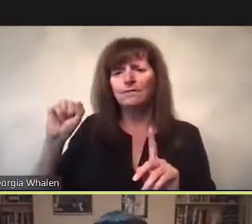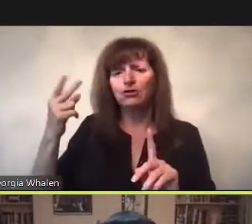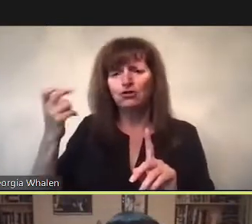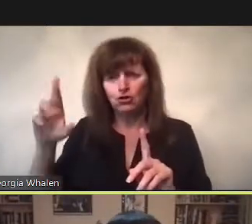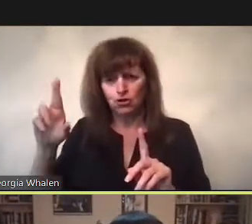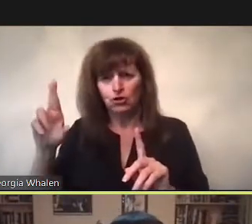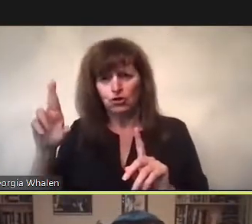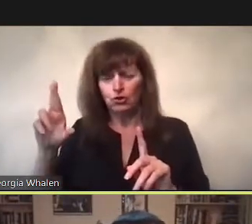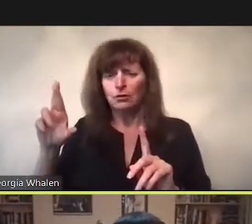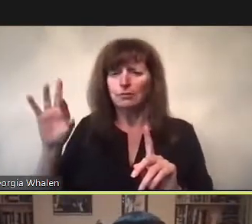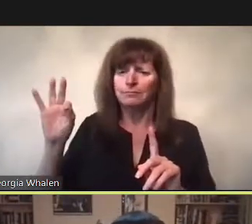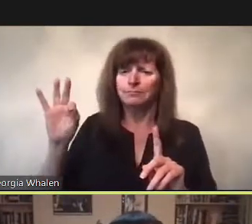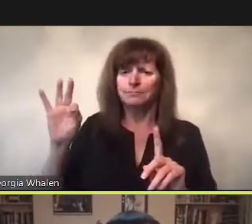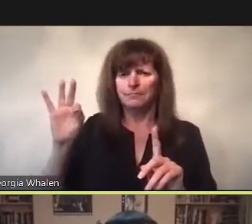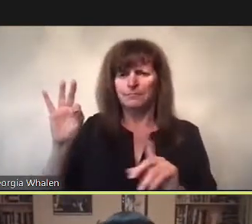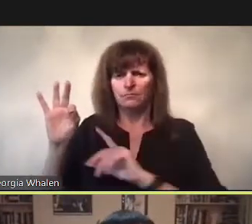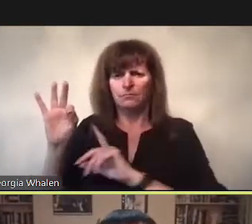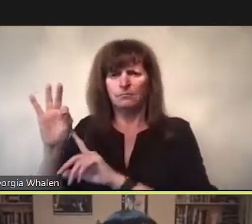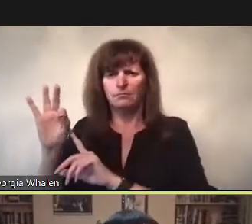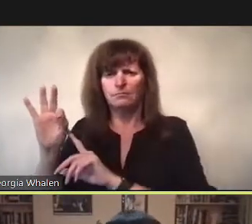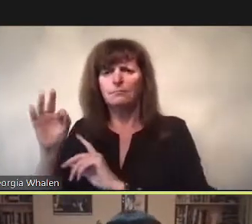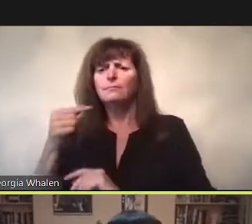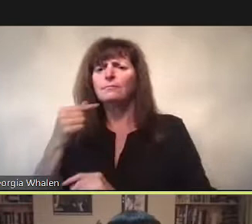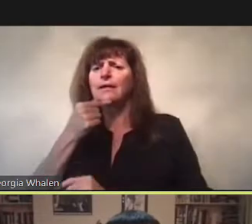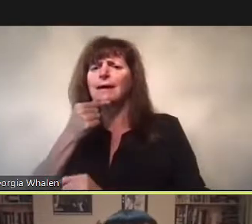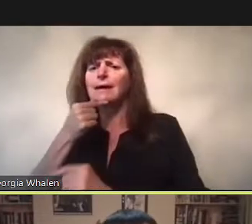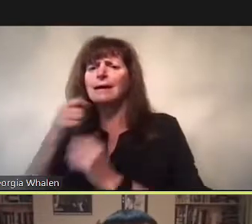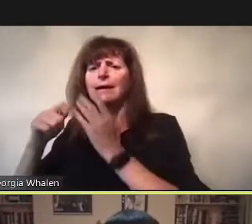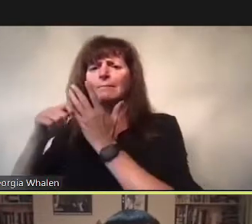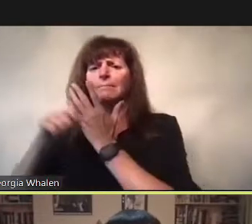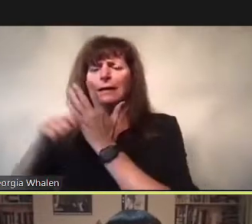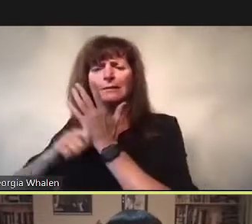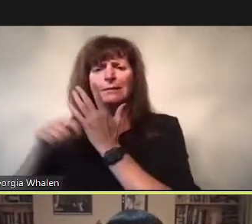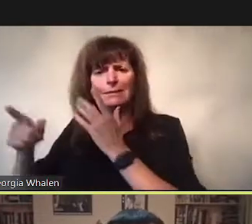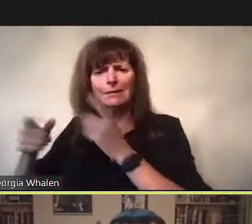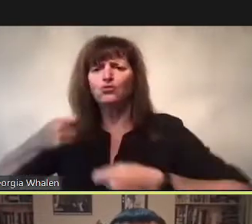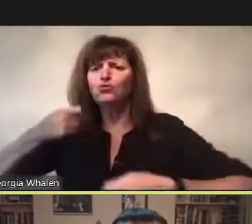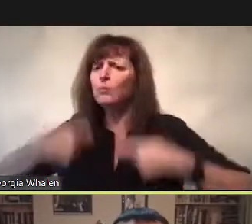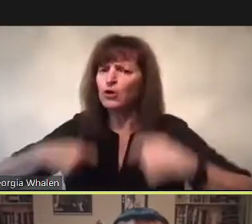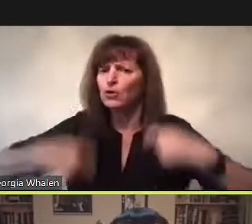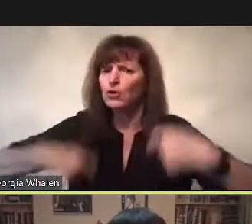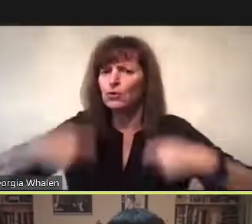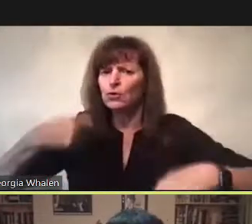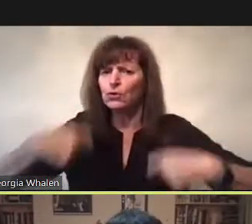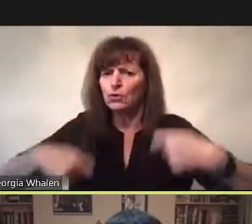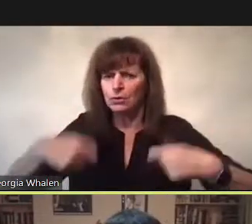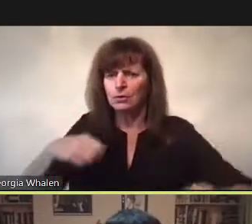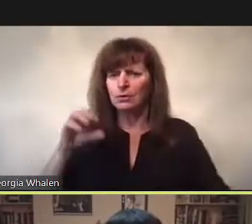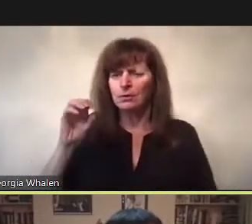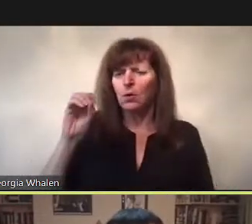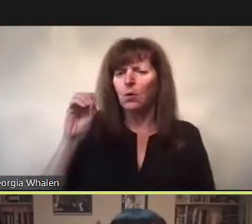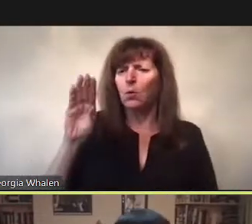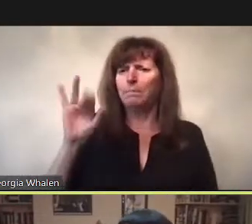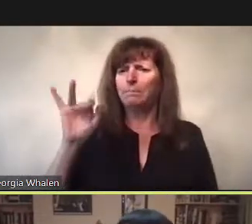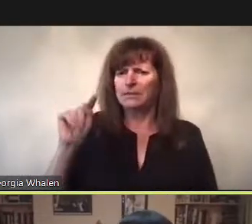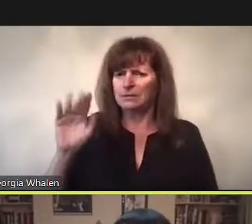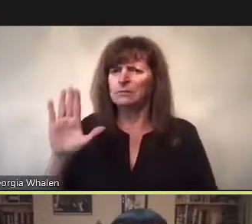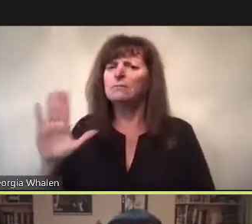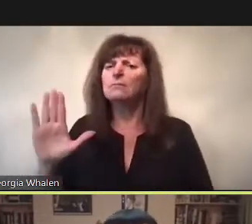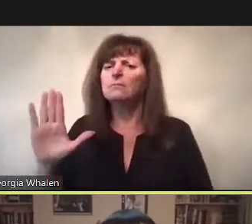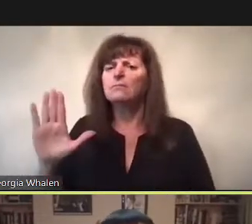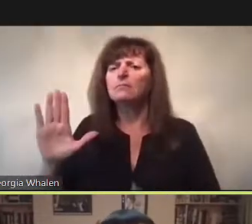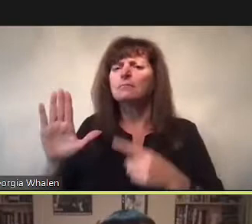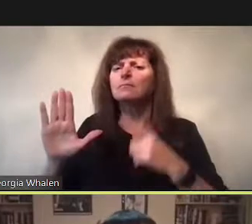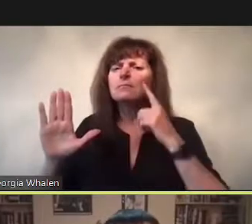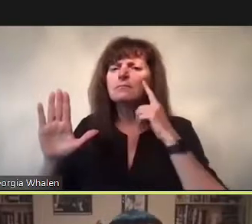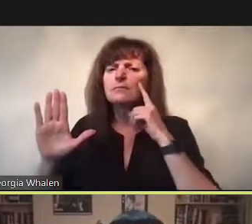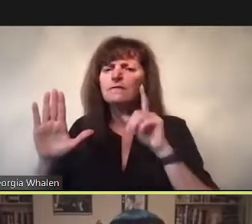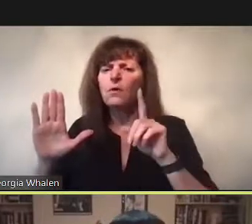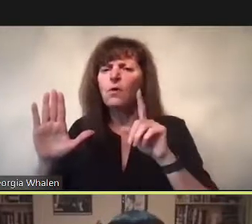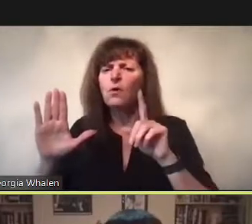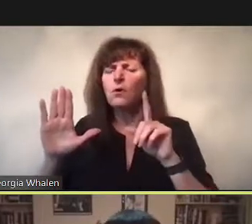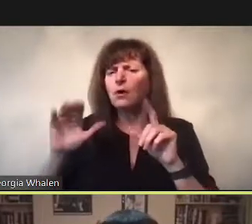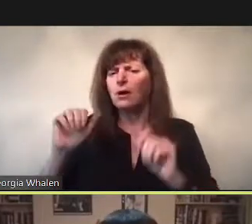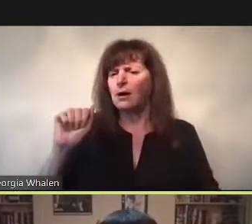In a letter to Dick Kriegmont, Dated 16 July 1987,